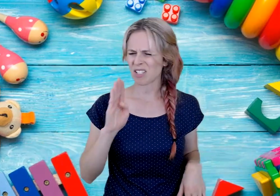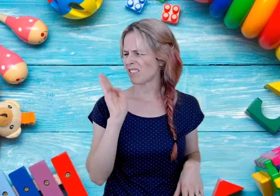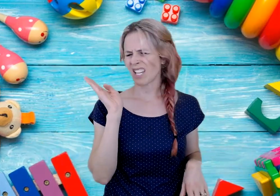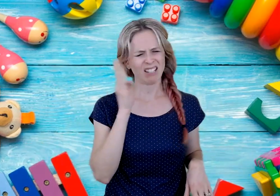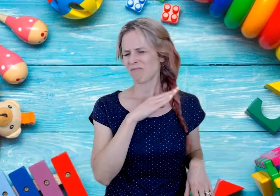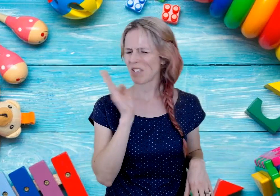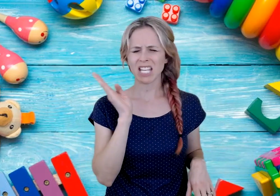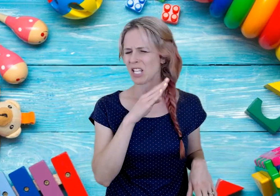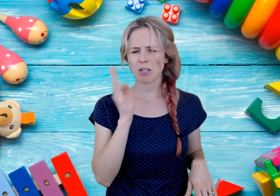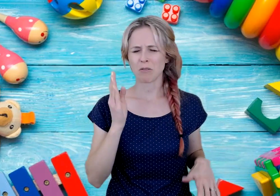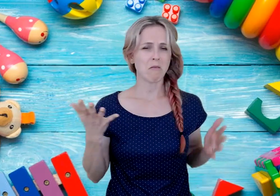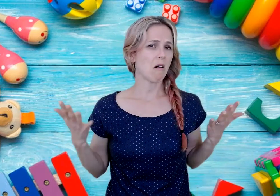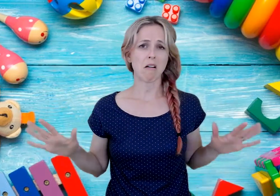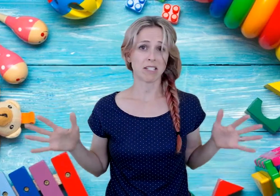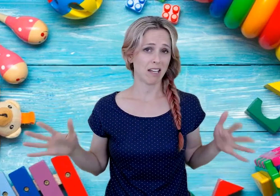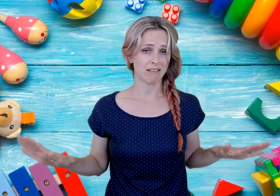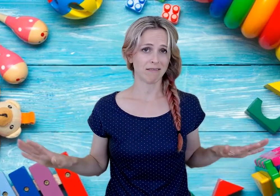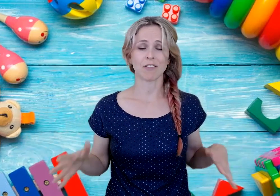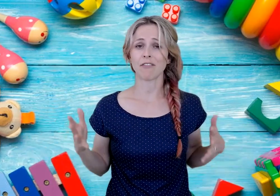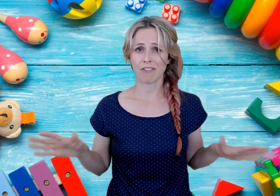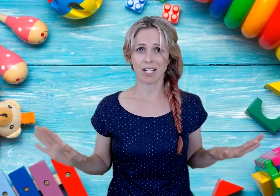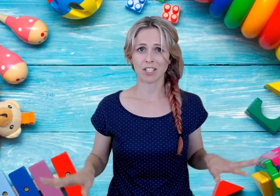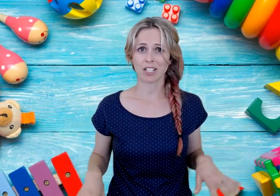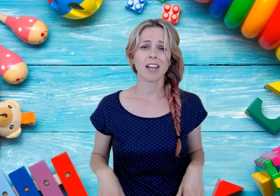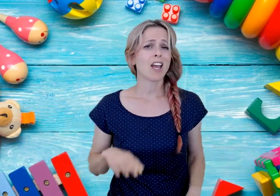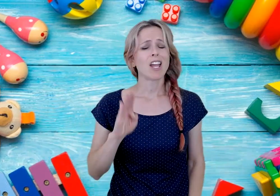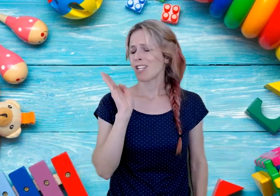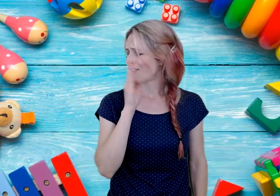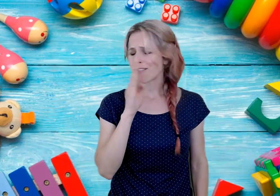So you sign, PEE-YOU ALL-DONE or FINISH.